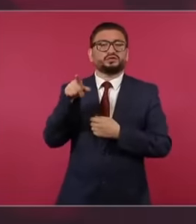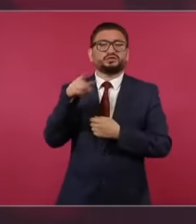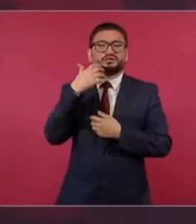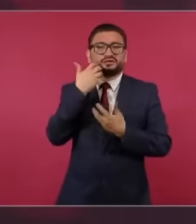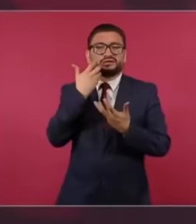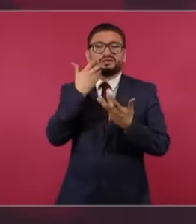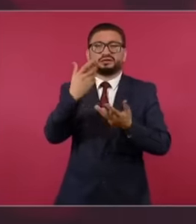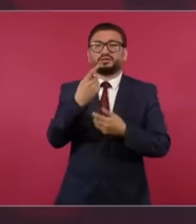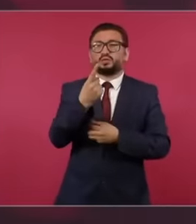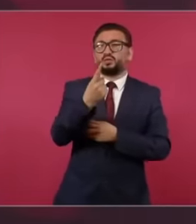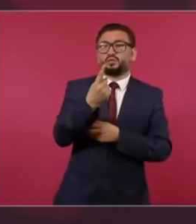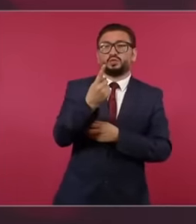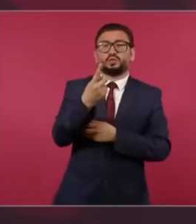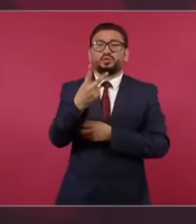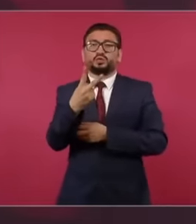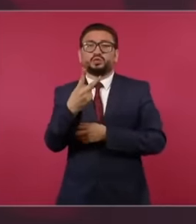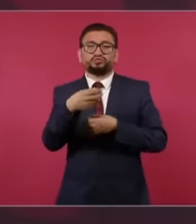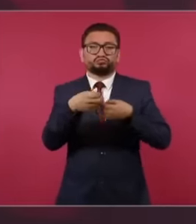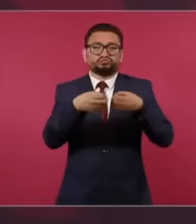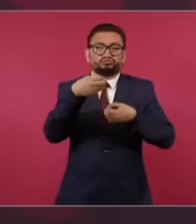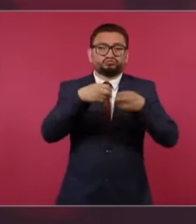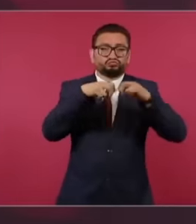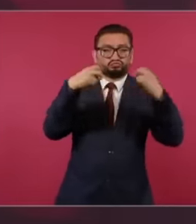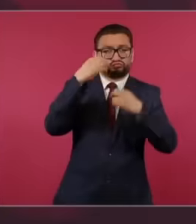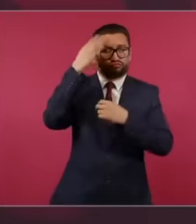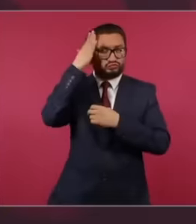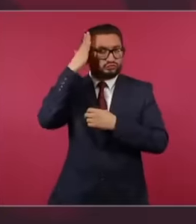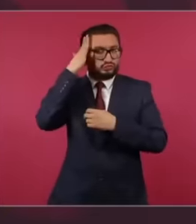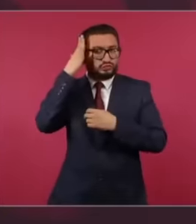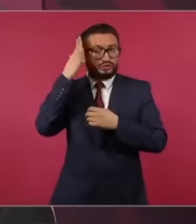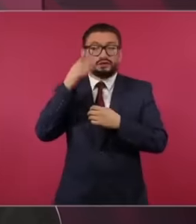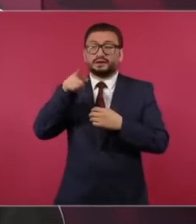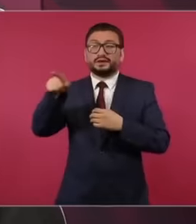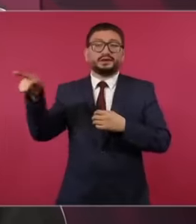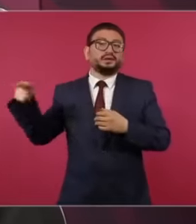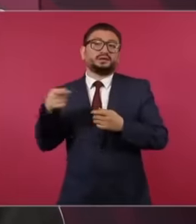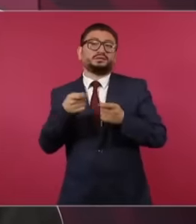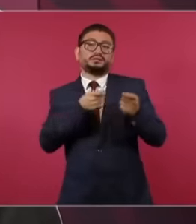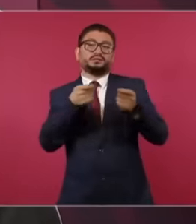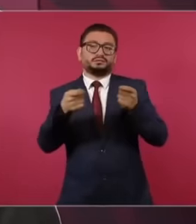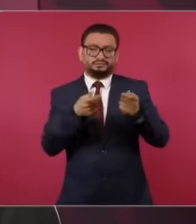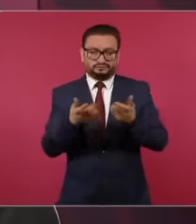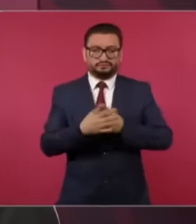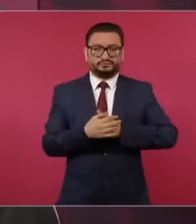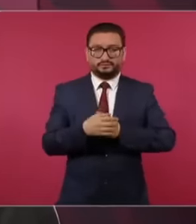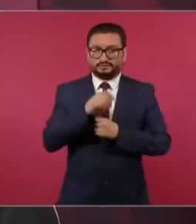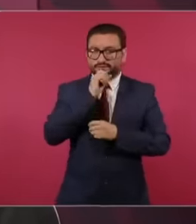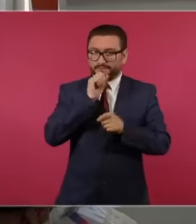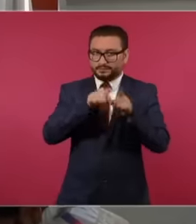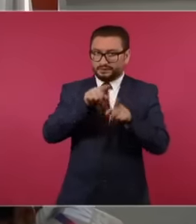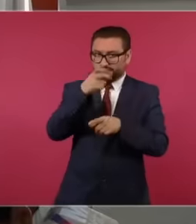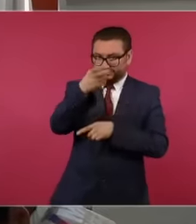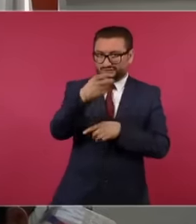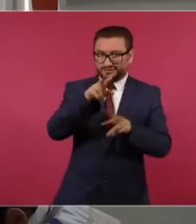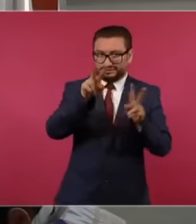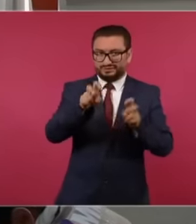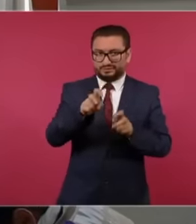ministers as employees precisely about this president eh the Last question was